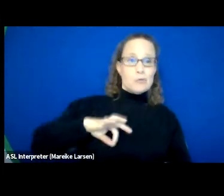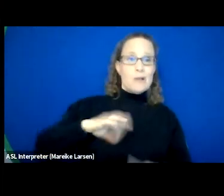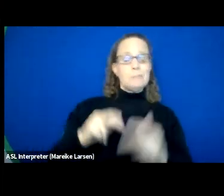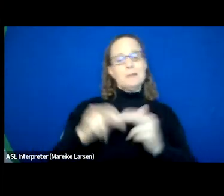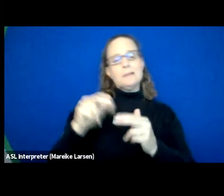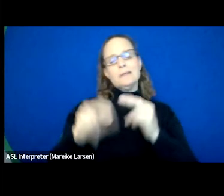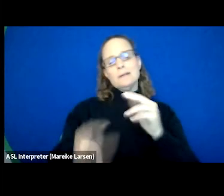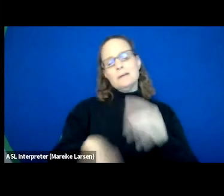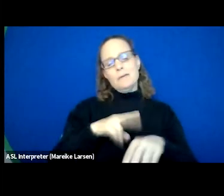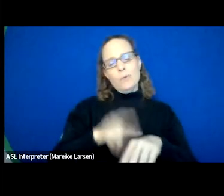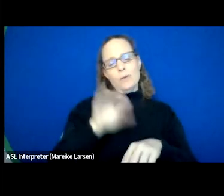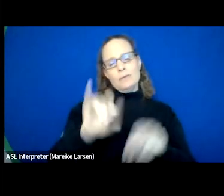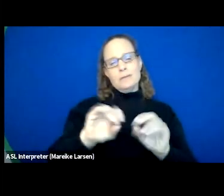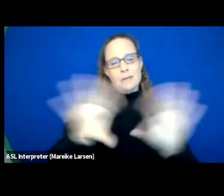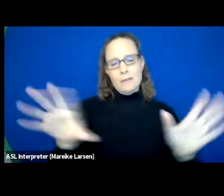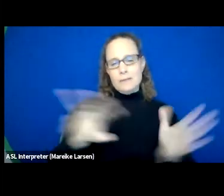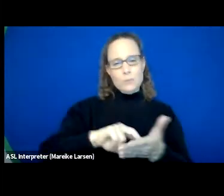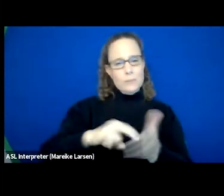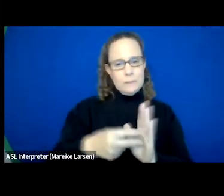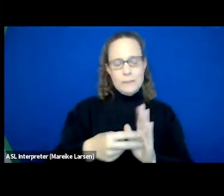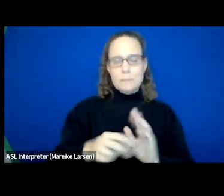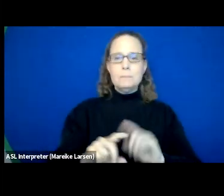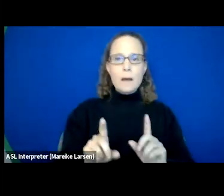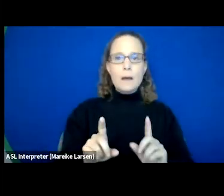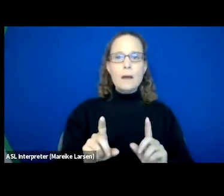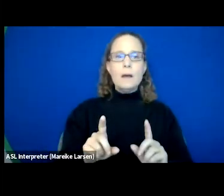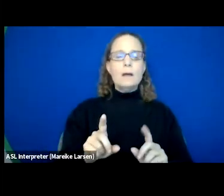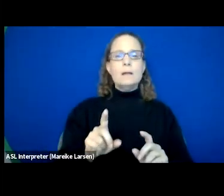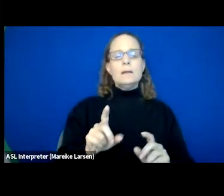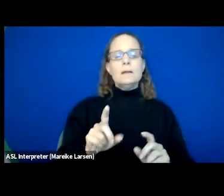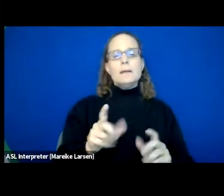but this just means that we're financially assisted